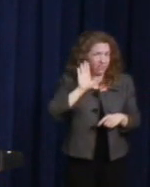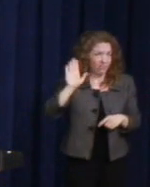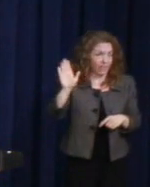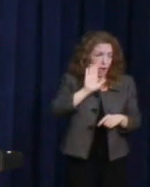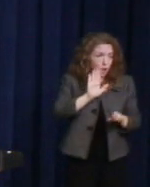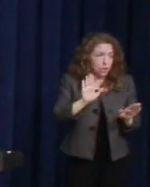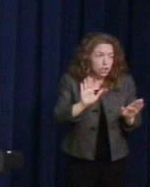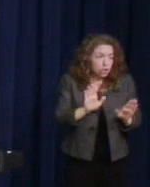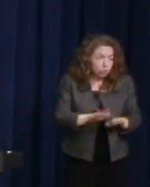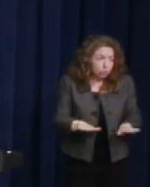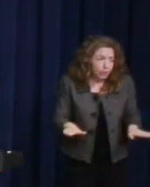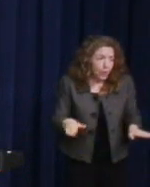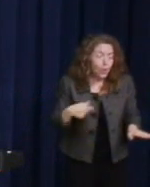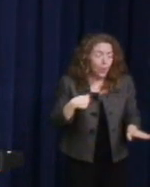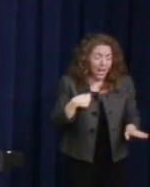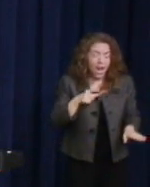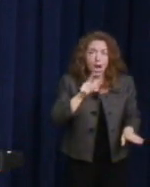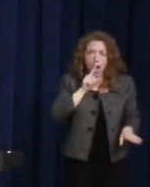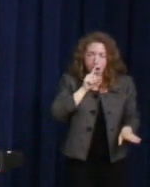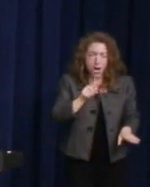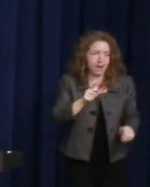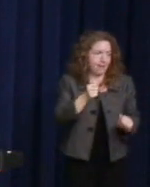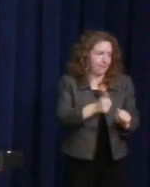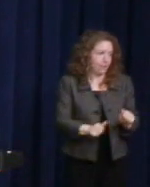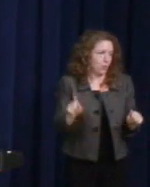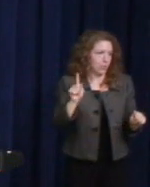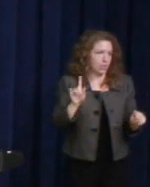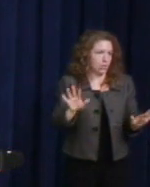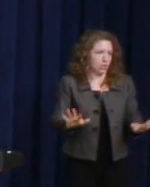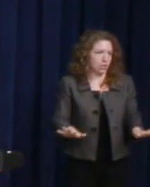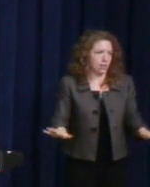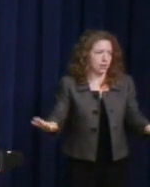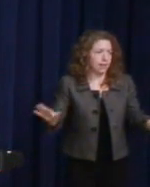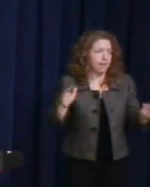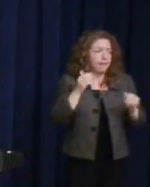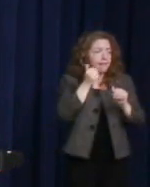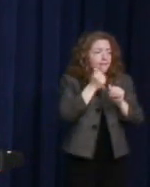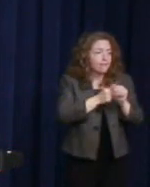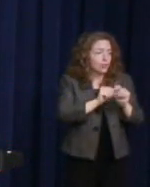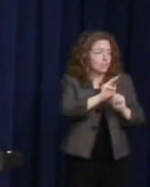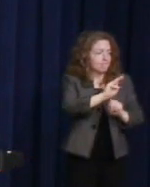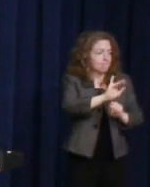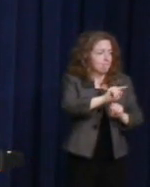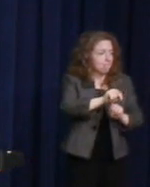every myth, every lie, every innuendo